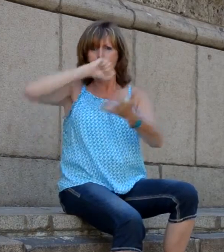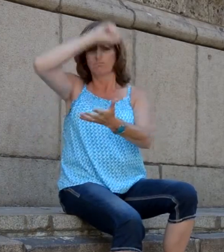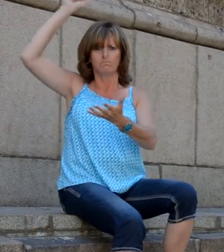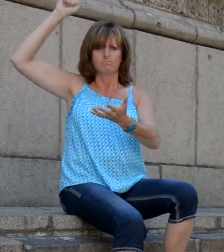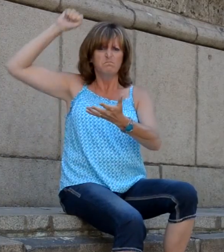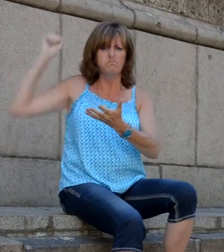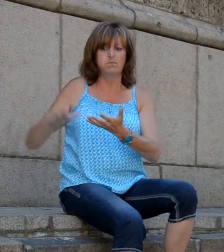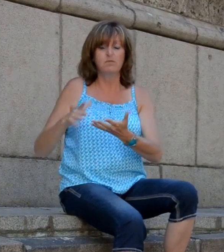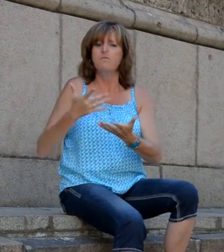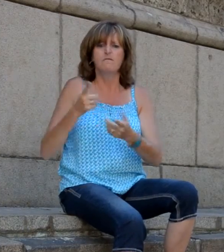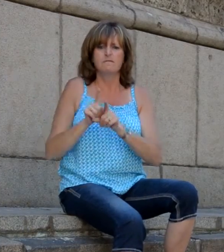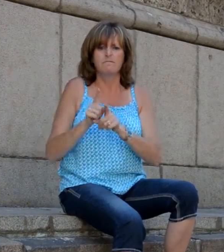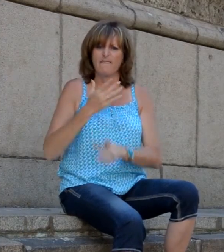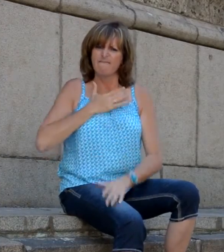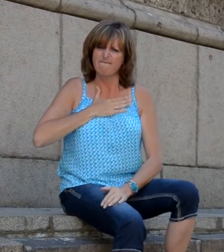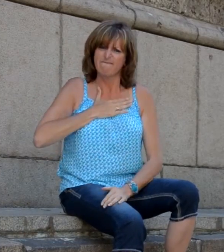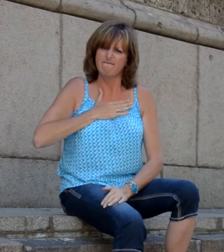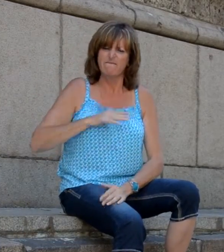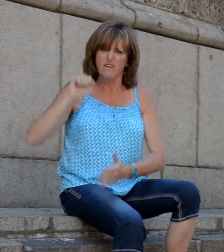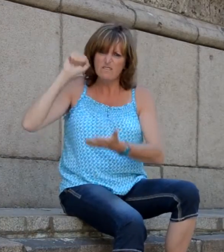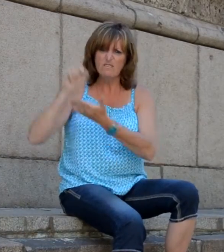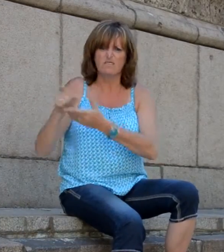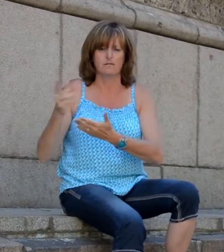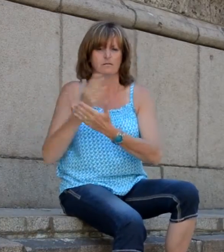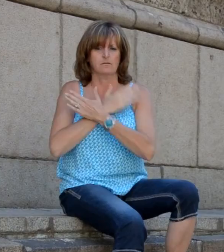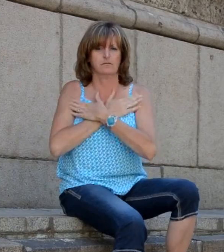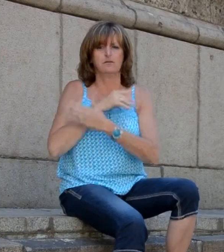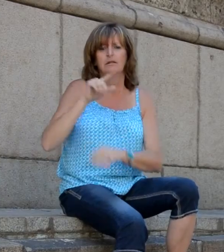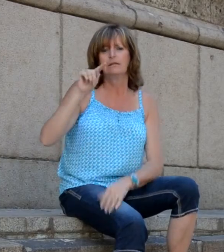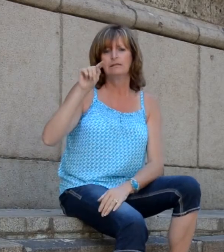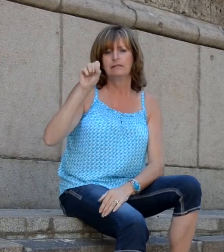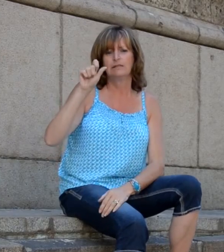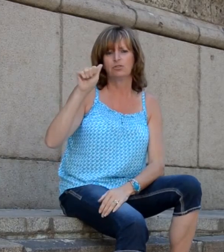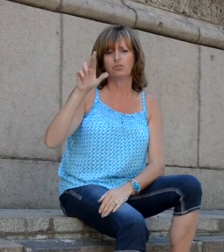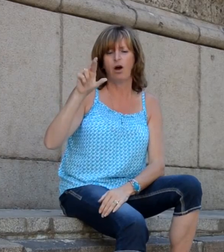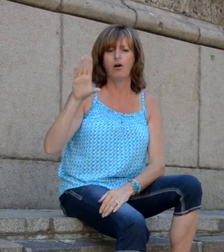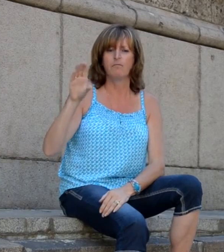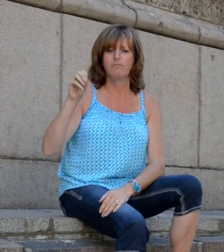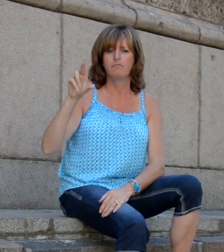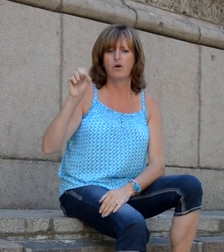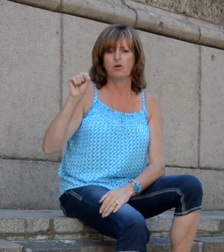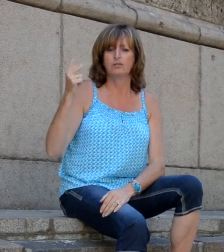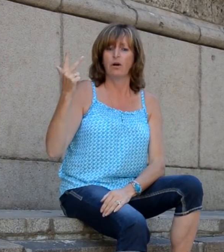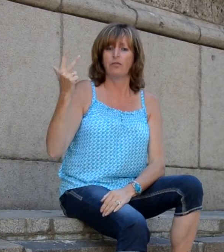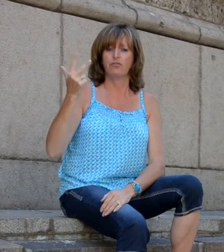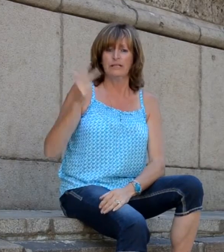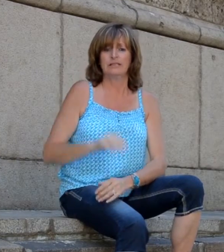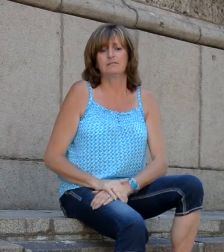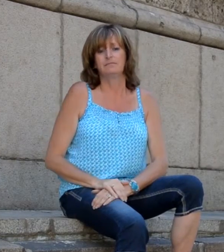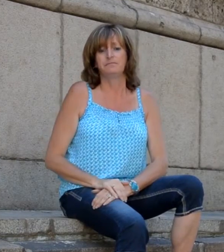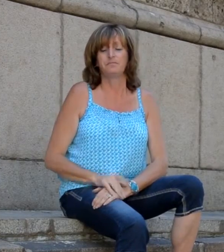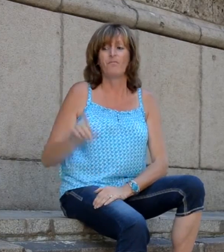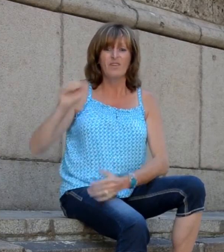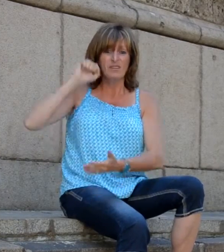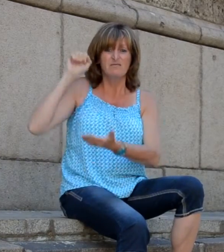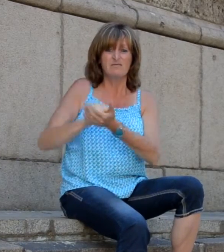stone. But in 1925 it was destroyed by a bomb blast assassination attempt on Tsar Boris III.